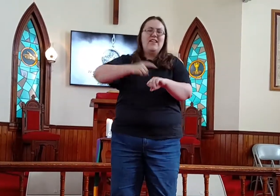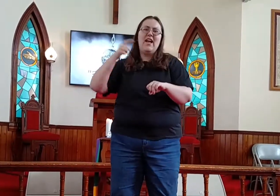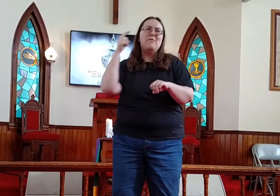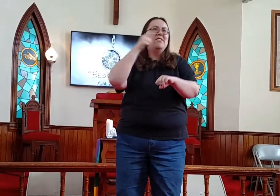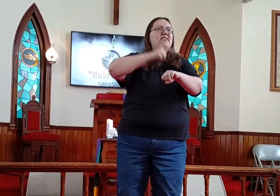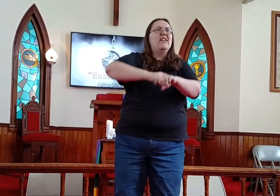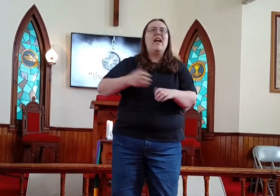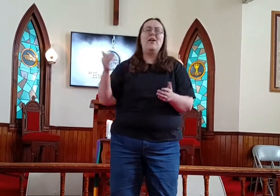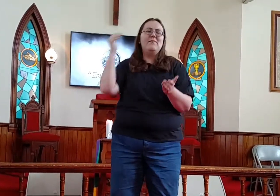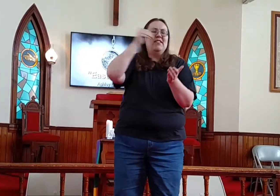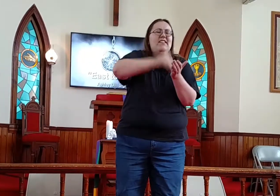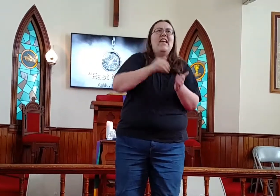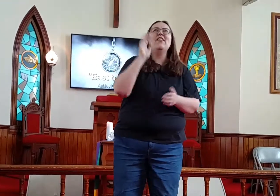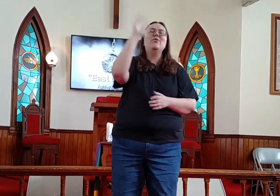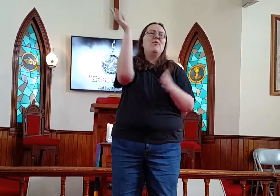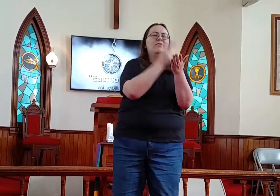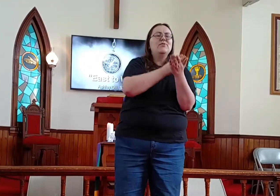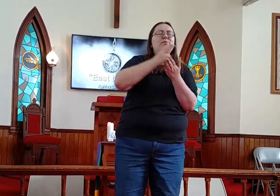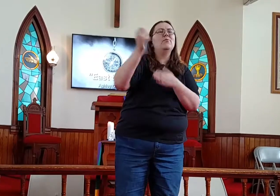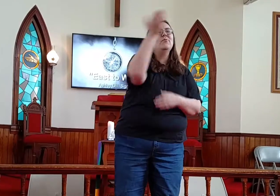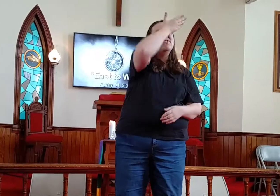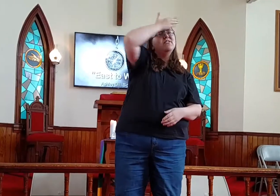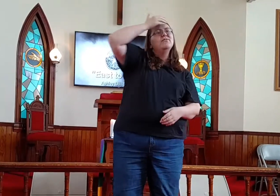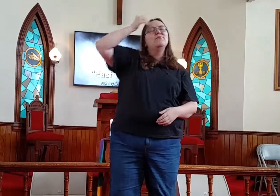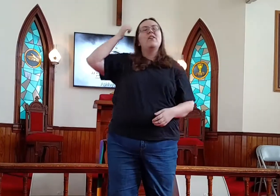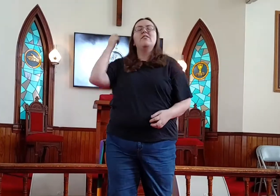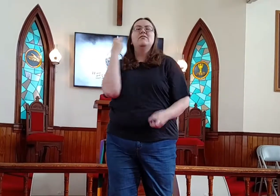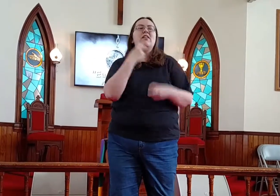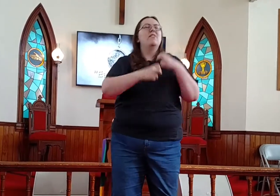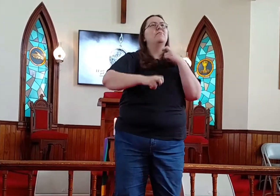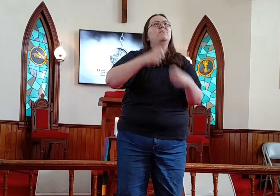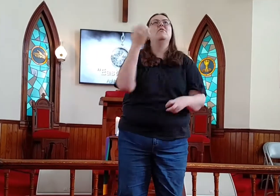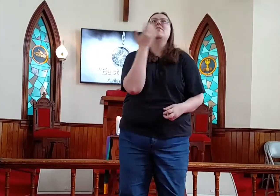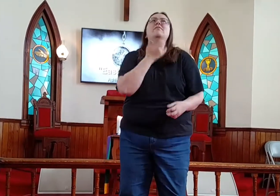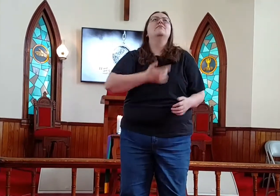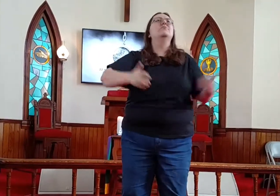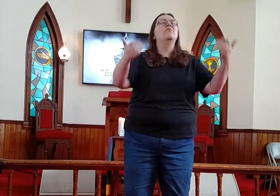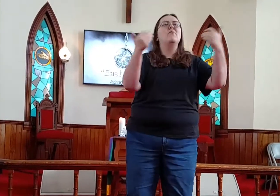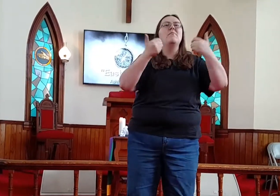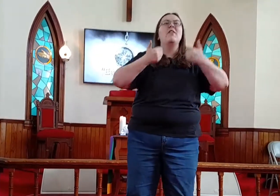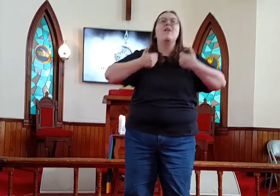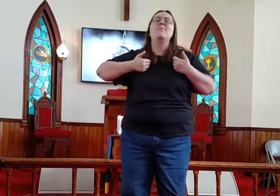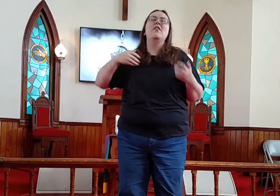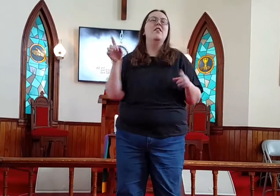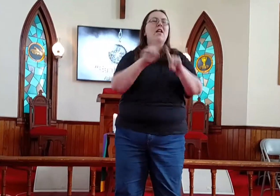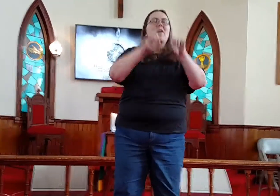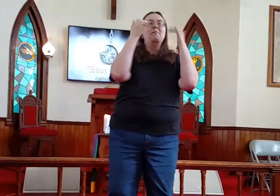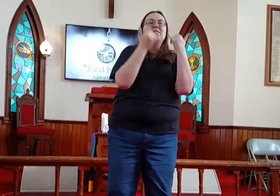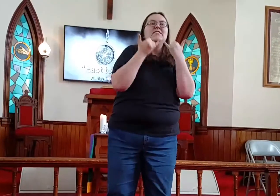Time and time again your truth is drowned out By the storm I'm in